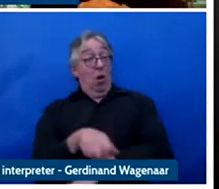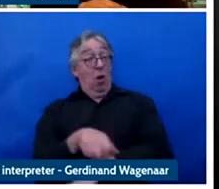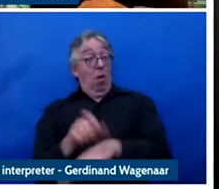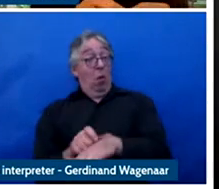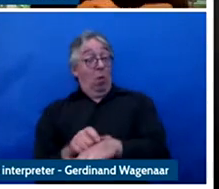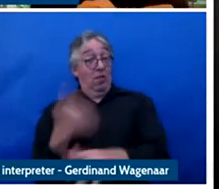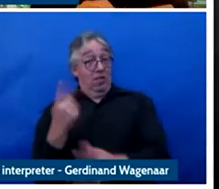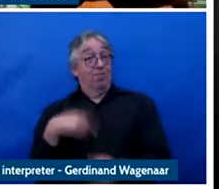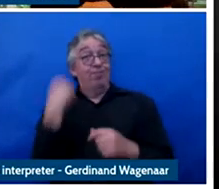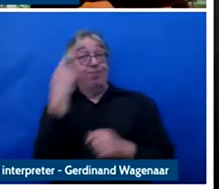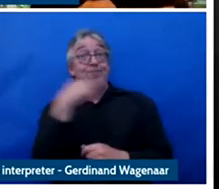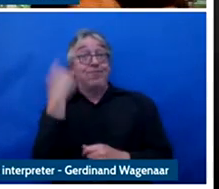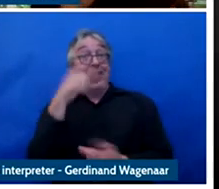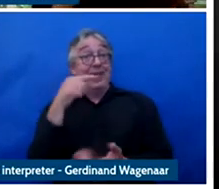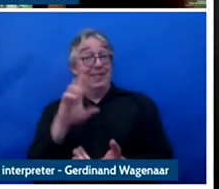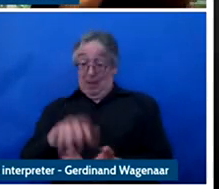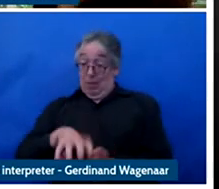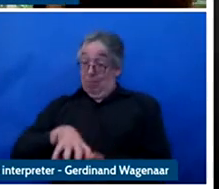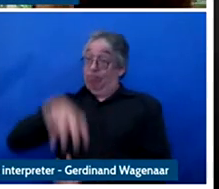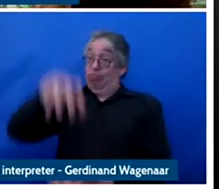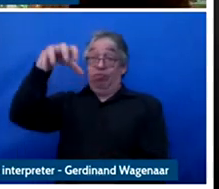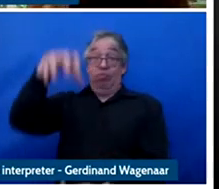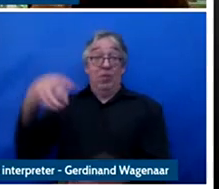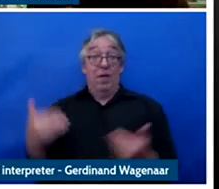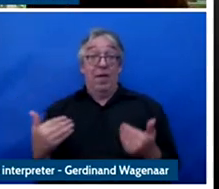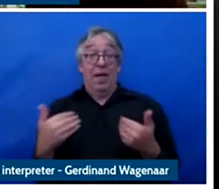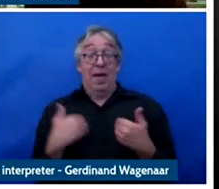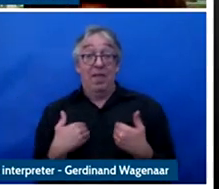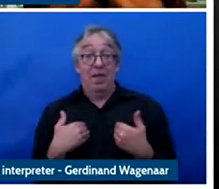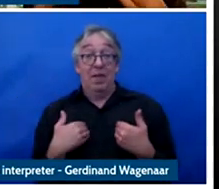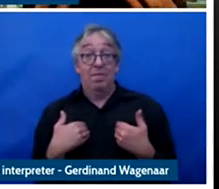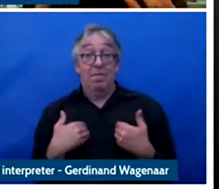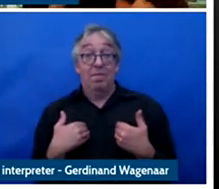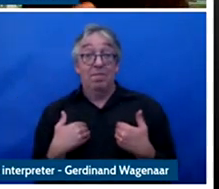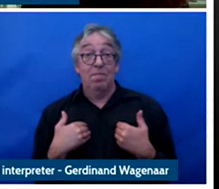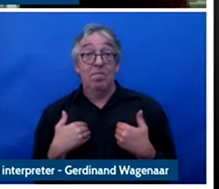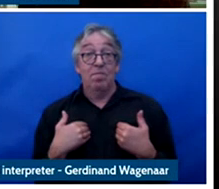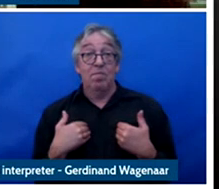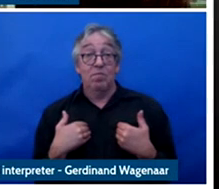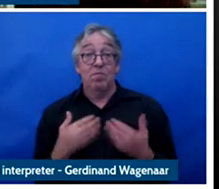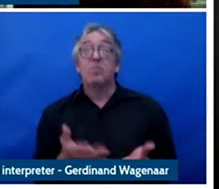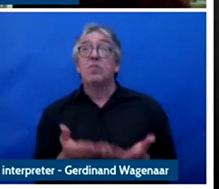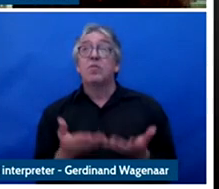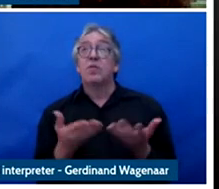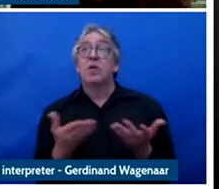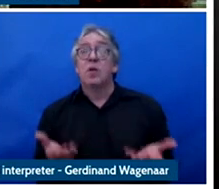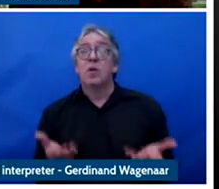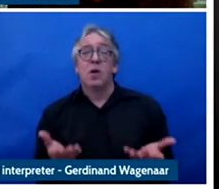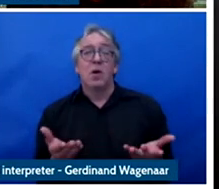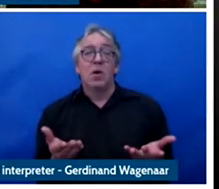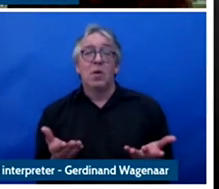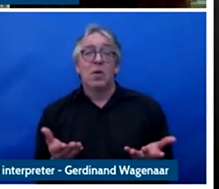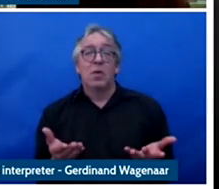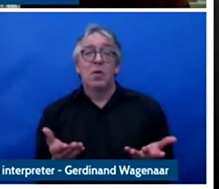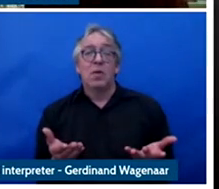that can show us, what type AI we are facing in the future.